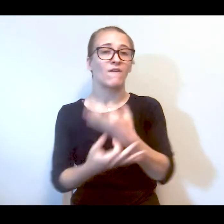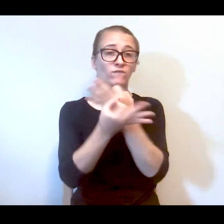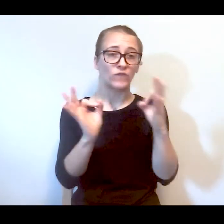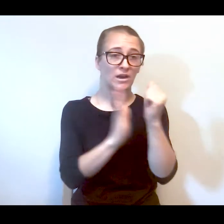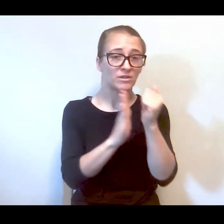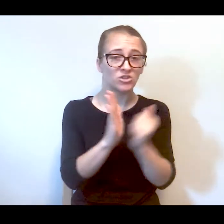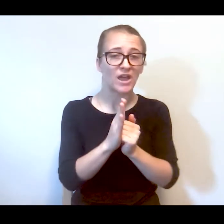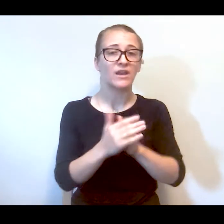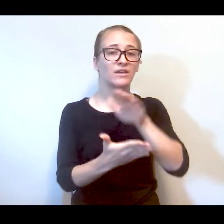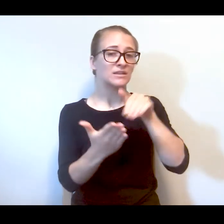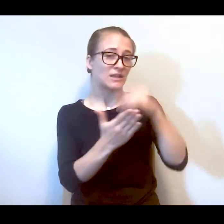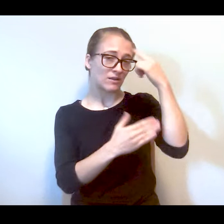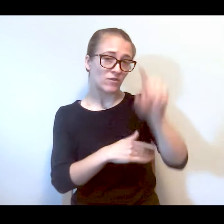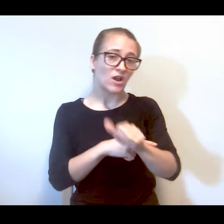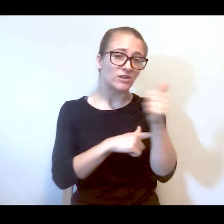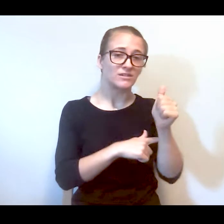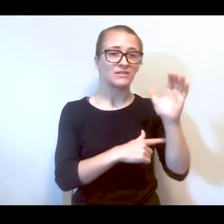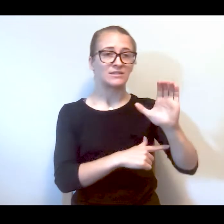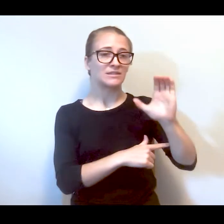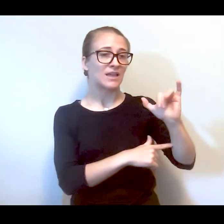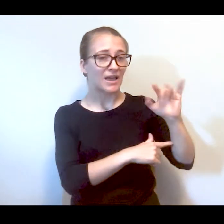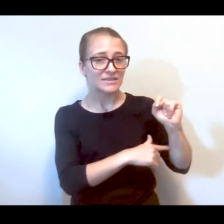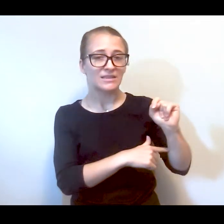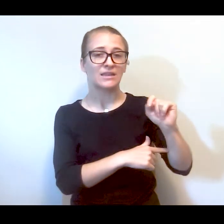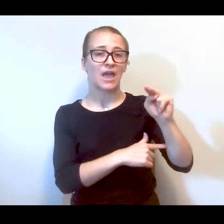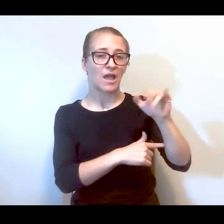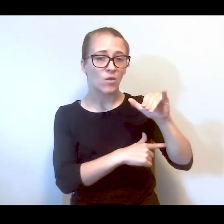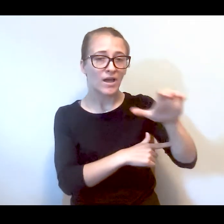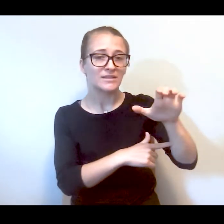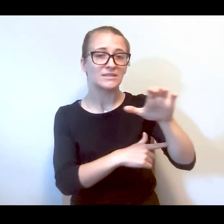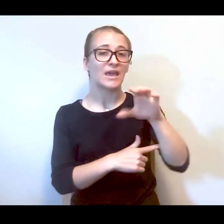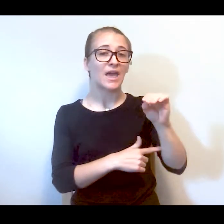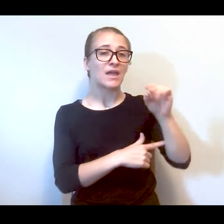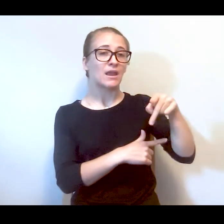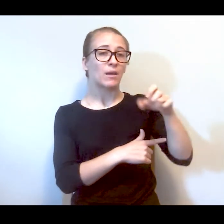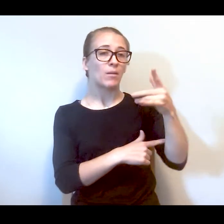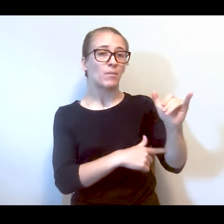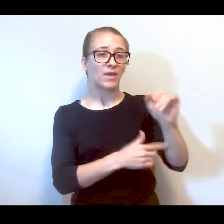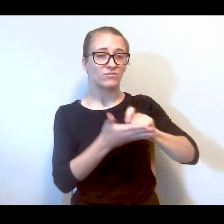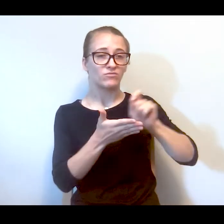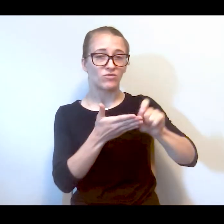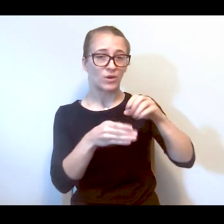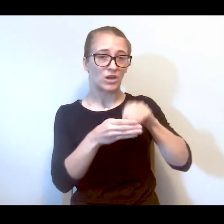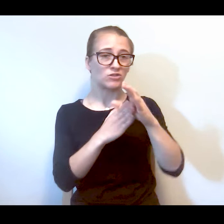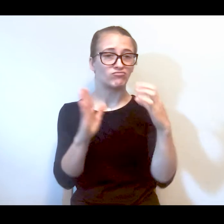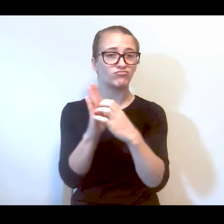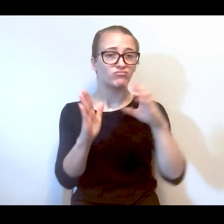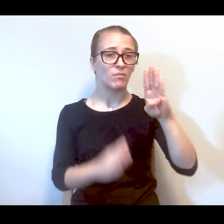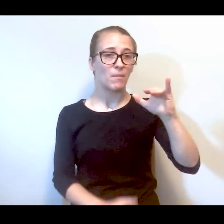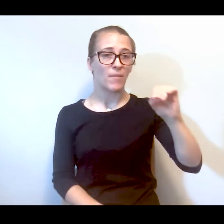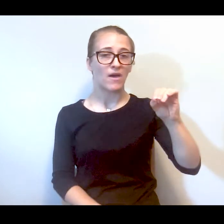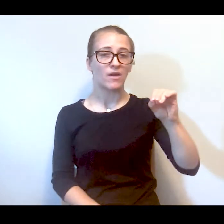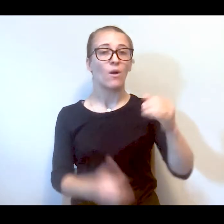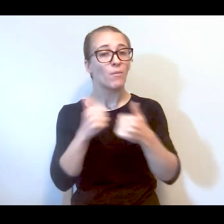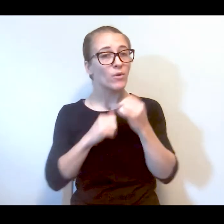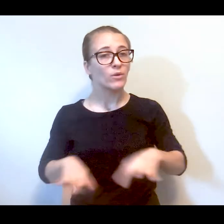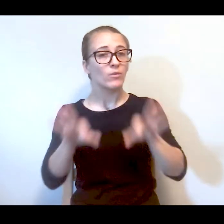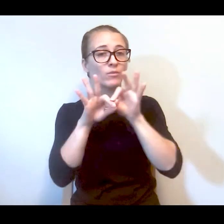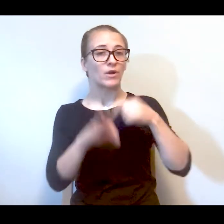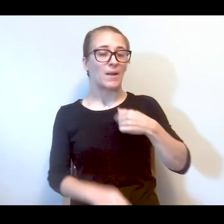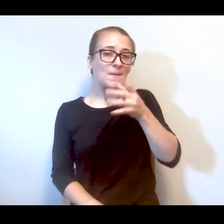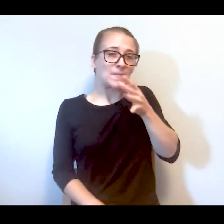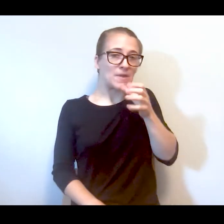CCIT, NYC. As she wrote in her bio, I'm the